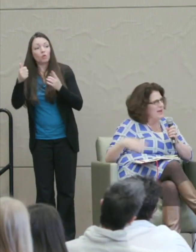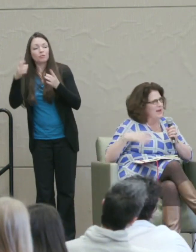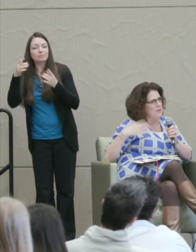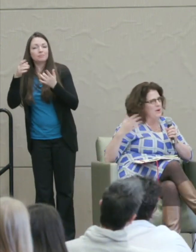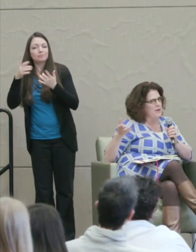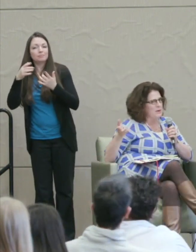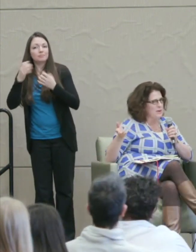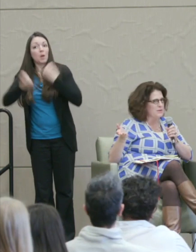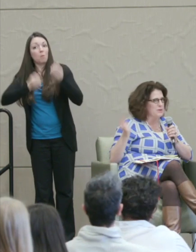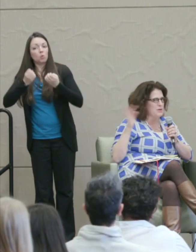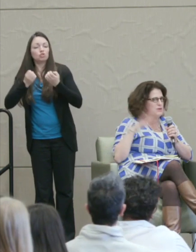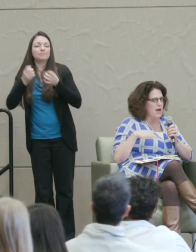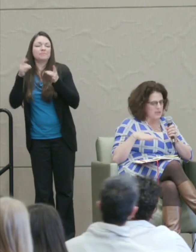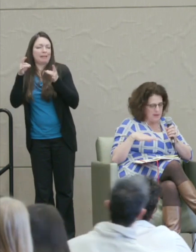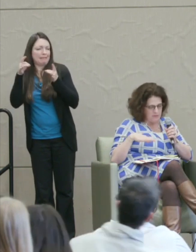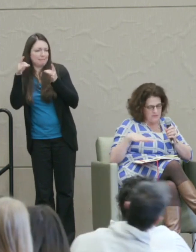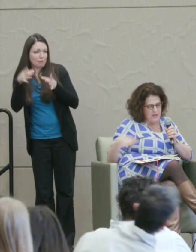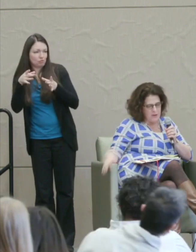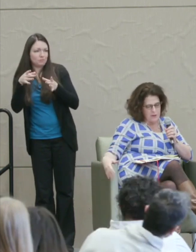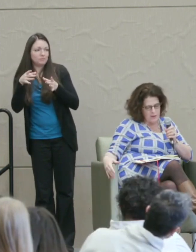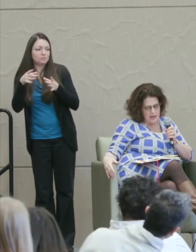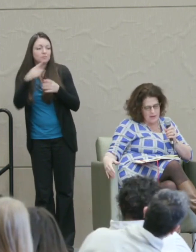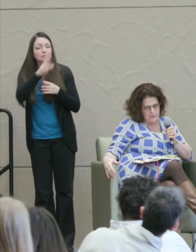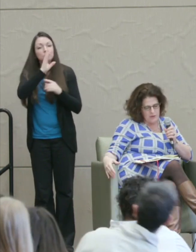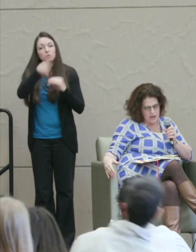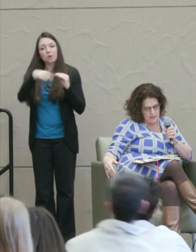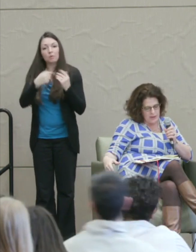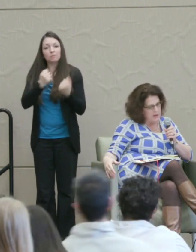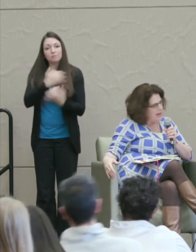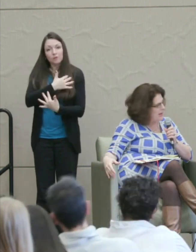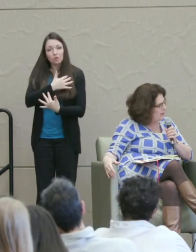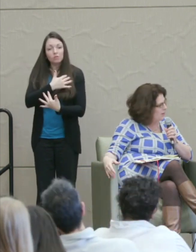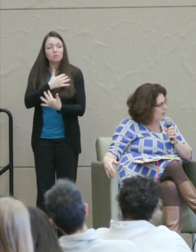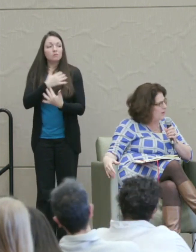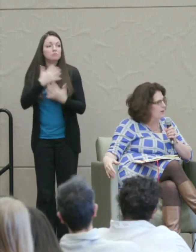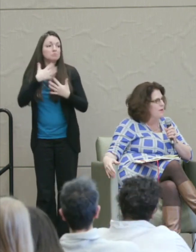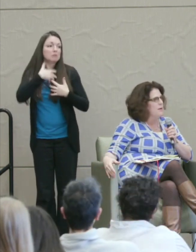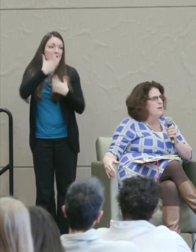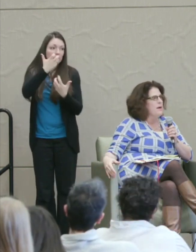And I wonder so you've talked about fear and you've talked about anger.